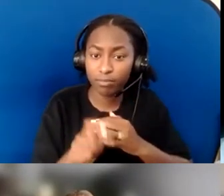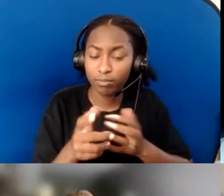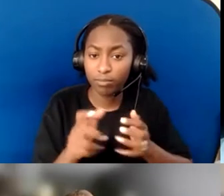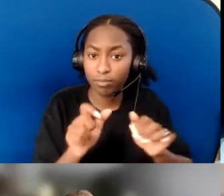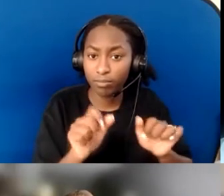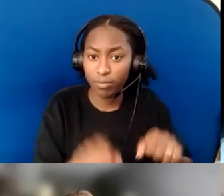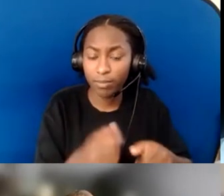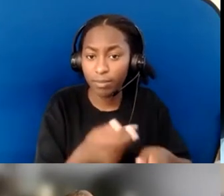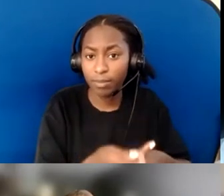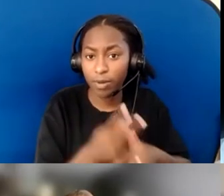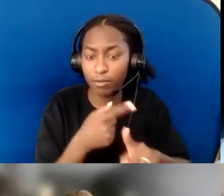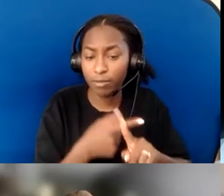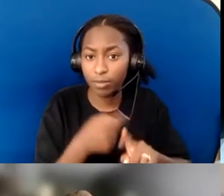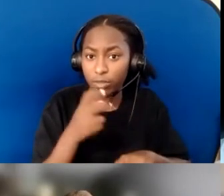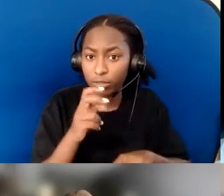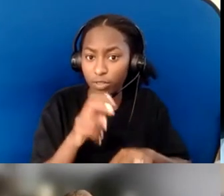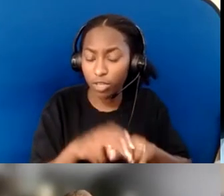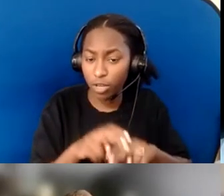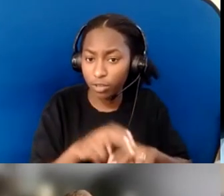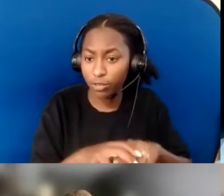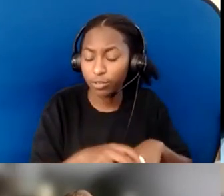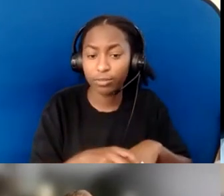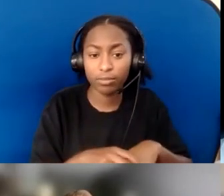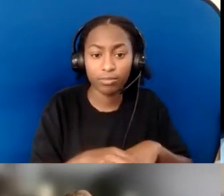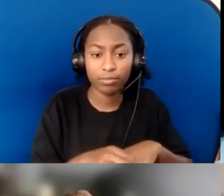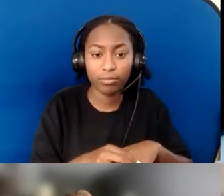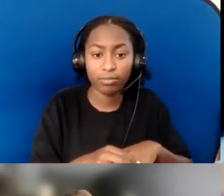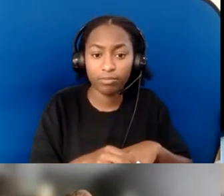sit-to-stand models of equipment–and so forth.